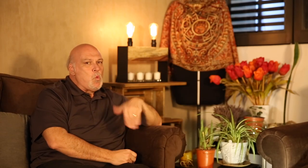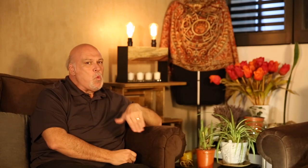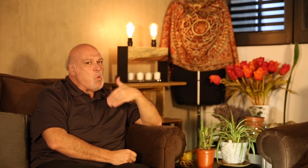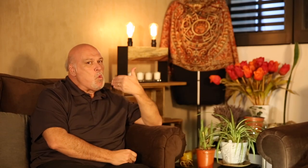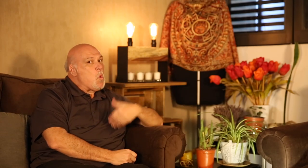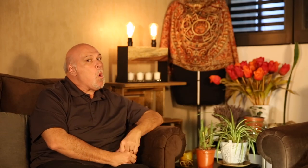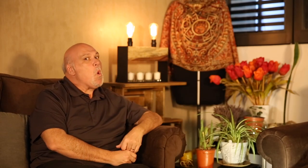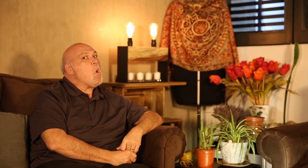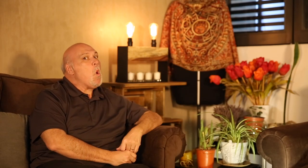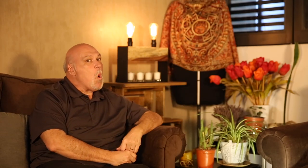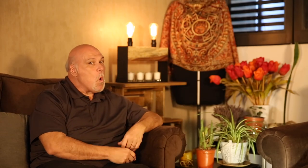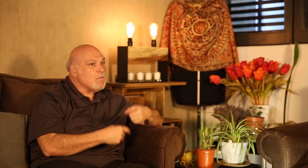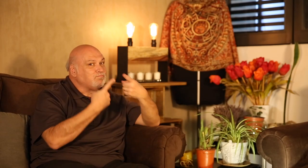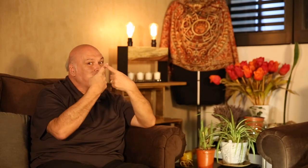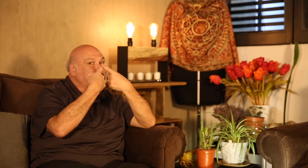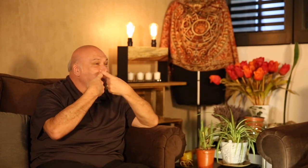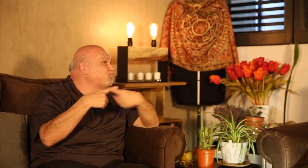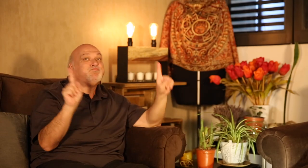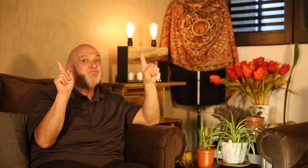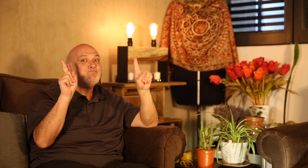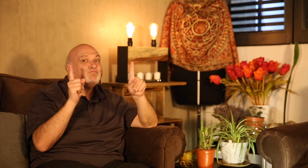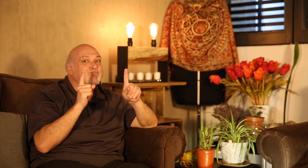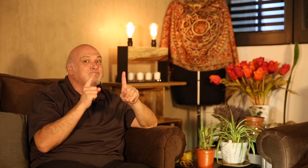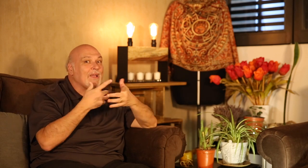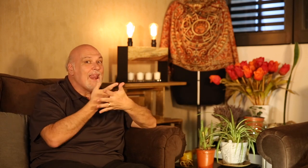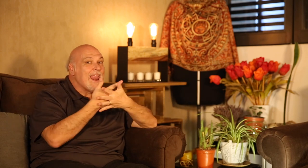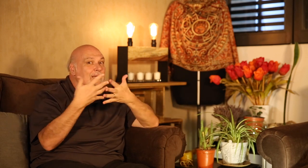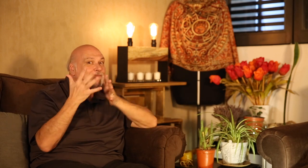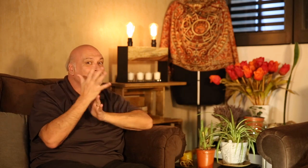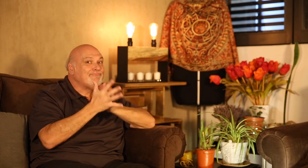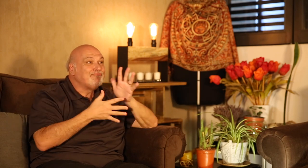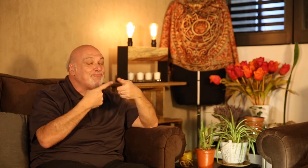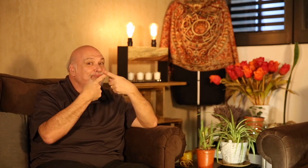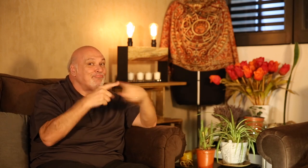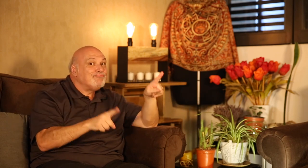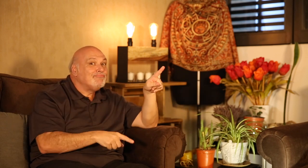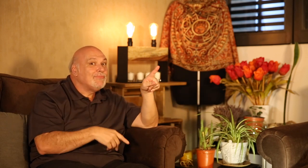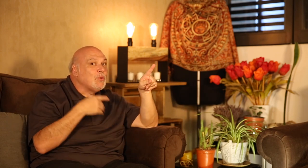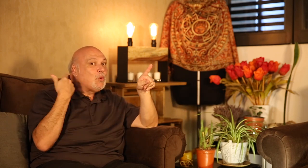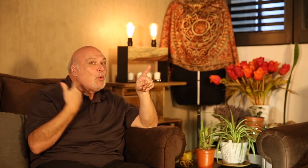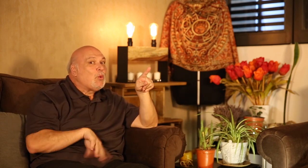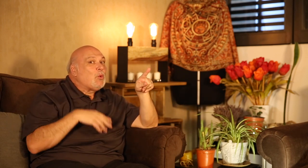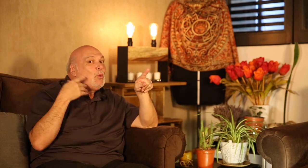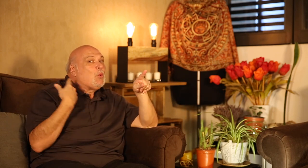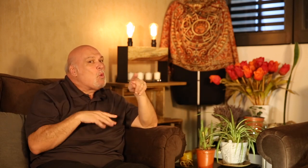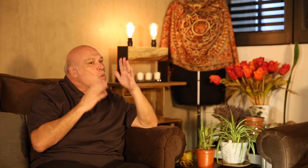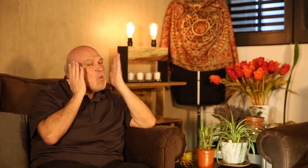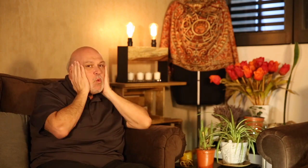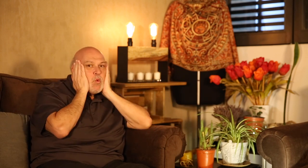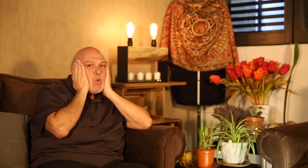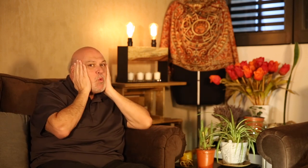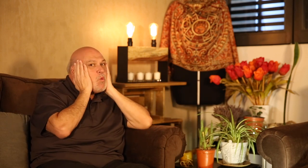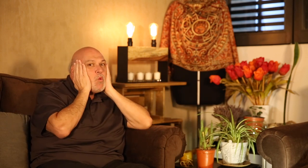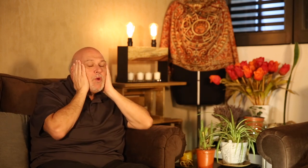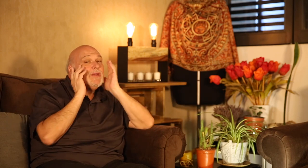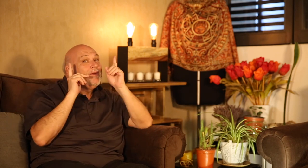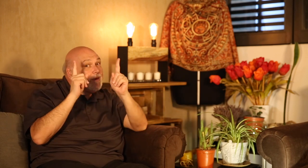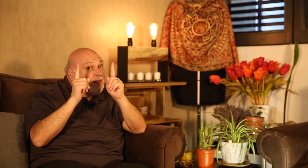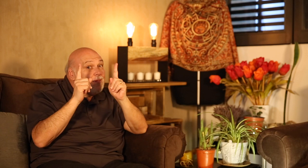Whoa, that's serious. Completely different sign languages.